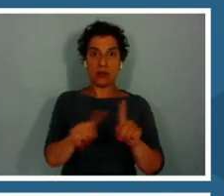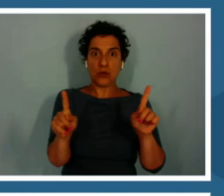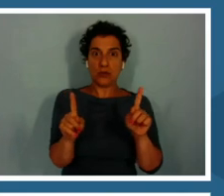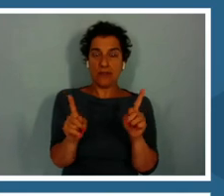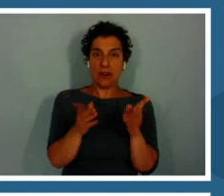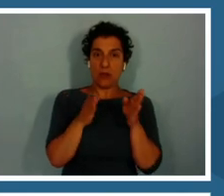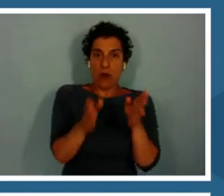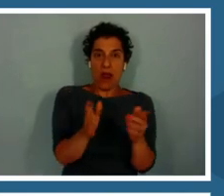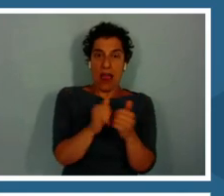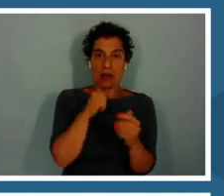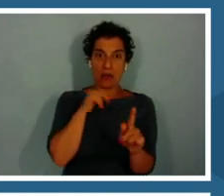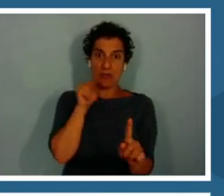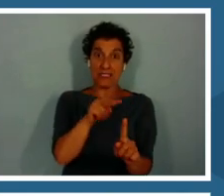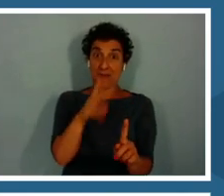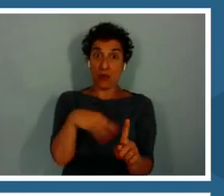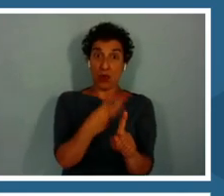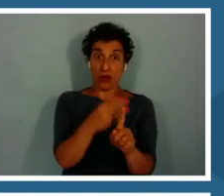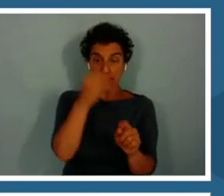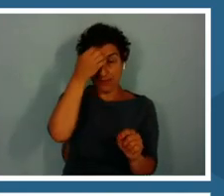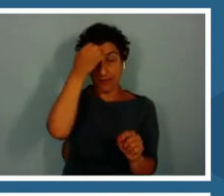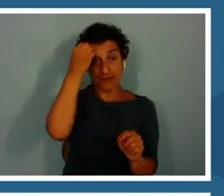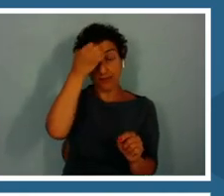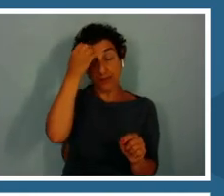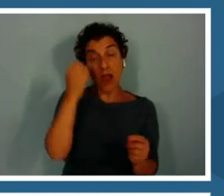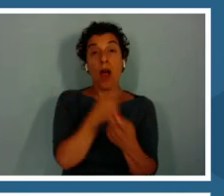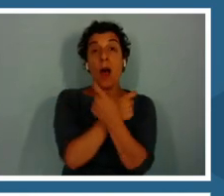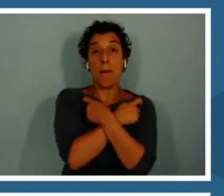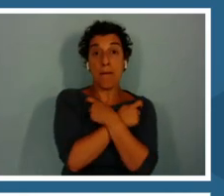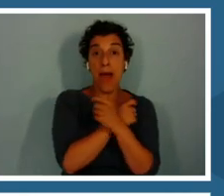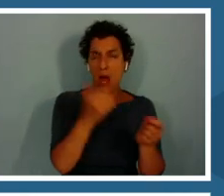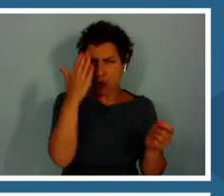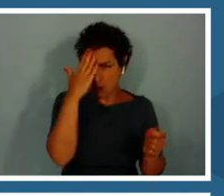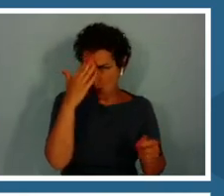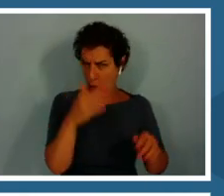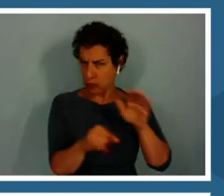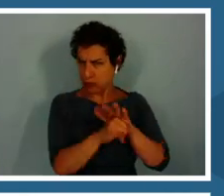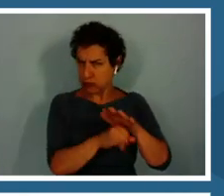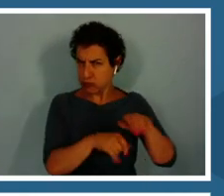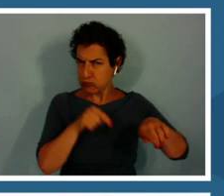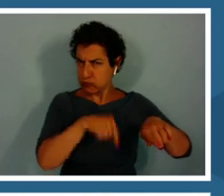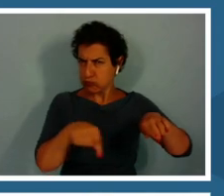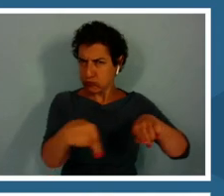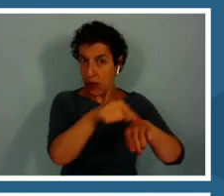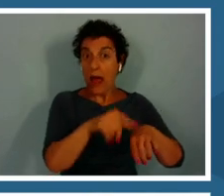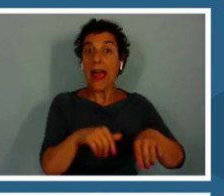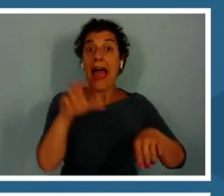Once the bat understands what prey is below, it can sweep down by pressing the S key or